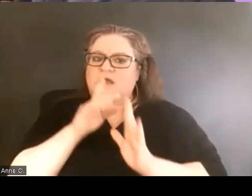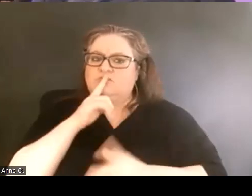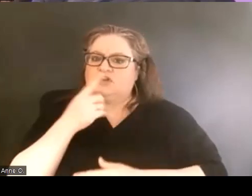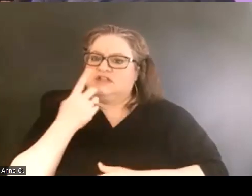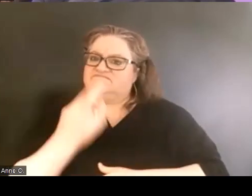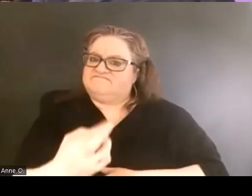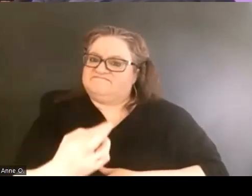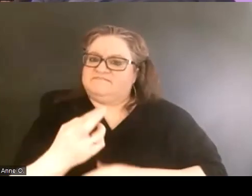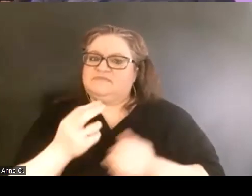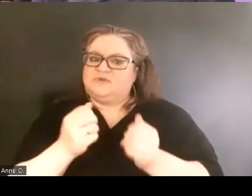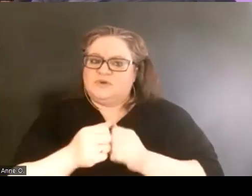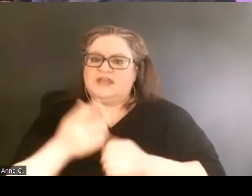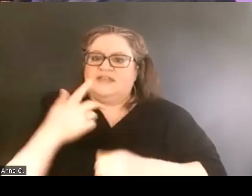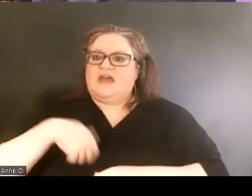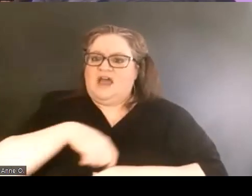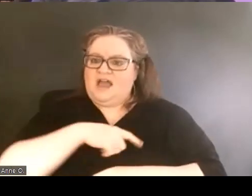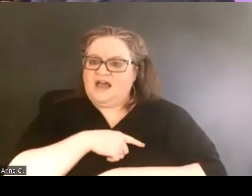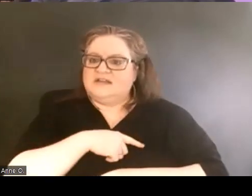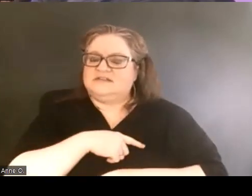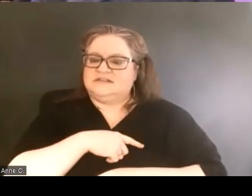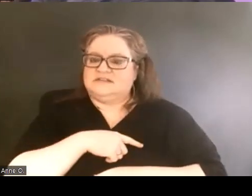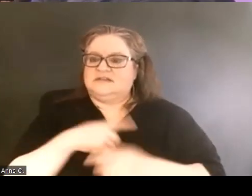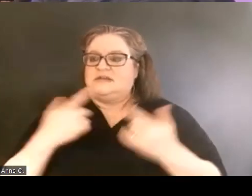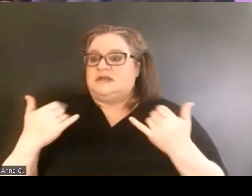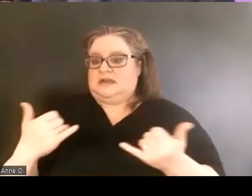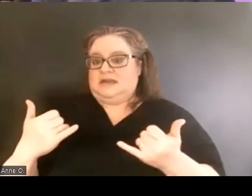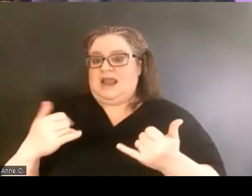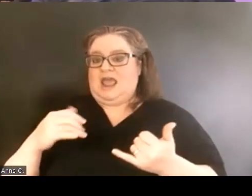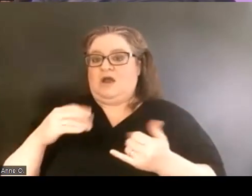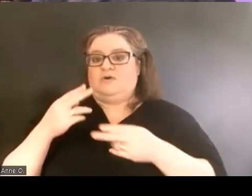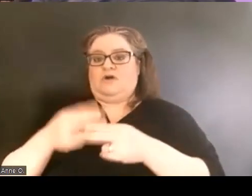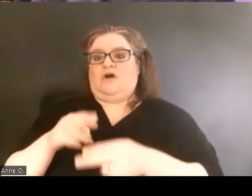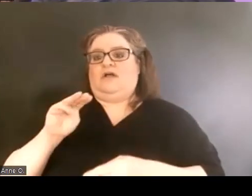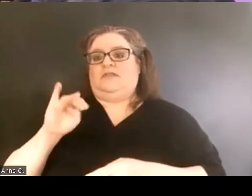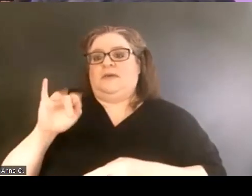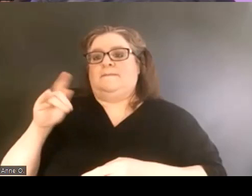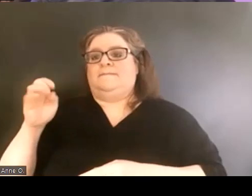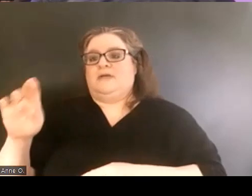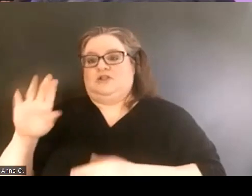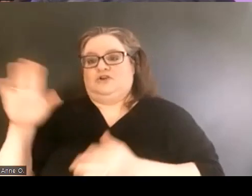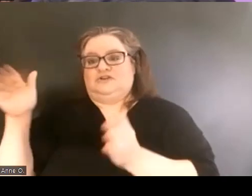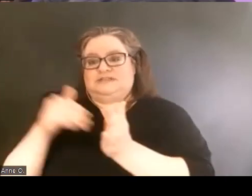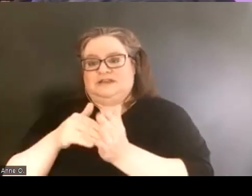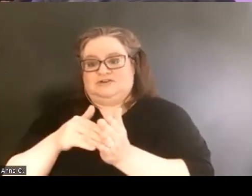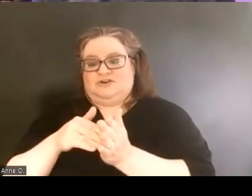with those of us in what is now the Miller Center. And there was a really close partnership